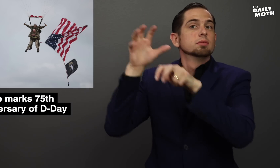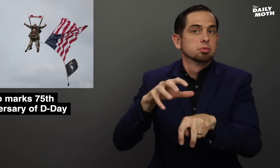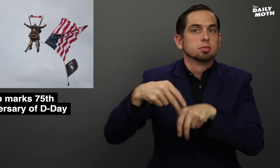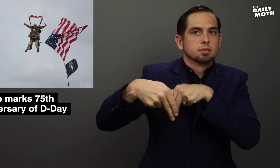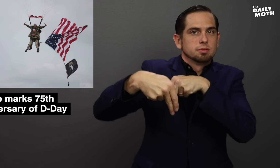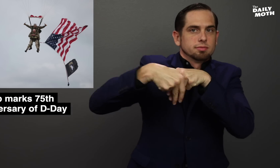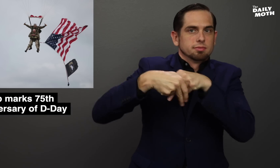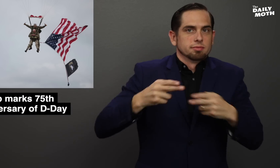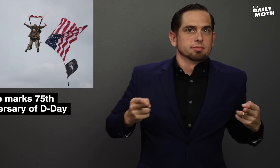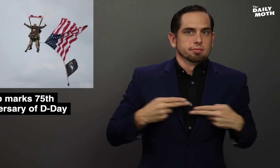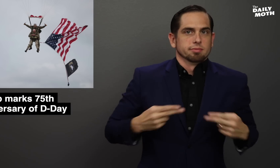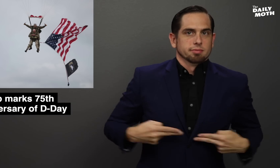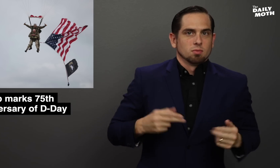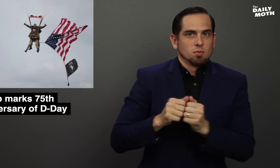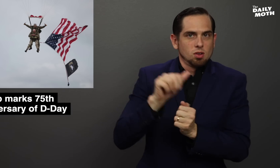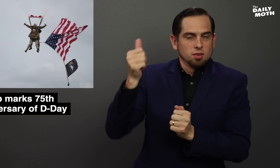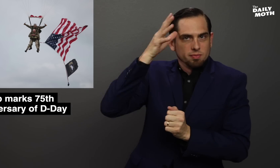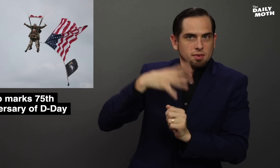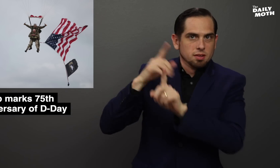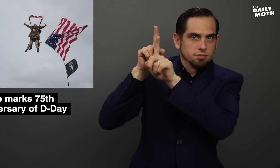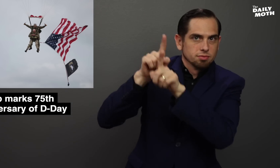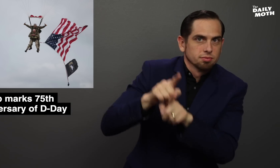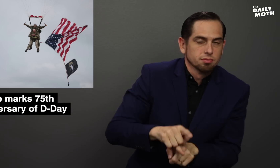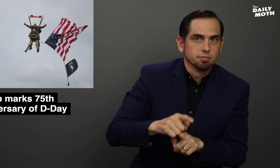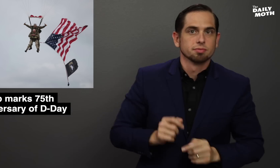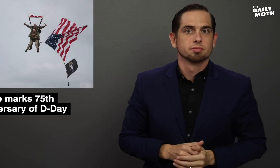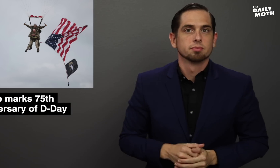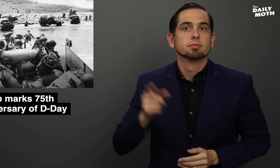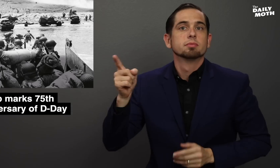He jumped in tandem, harnessed with another man.